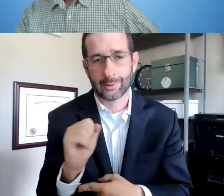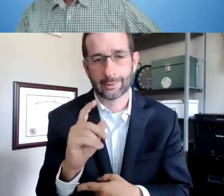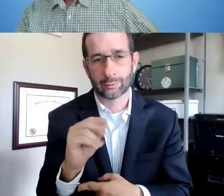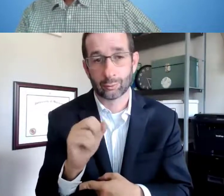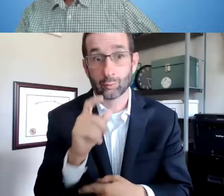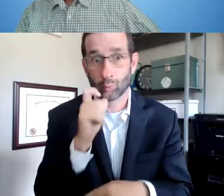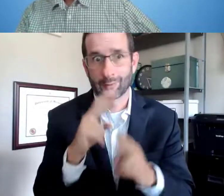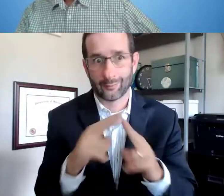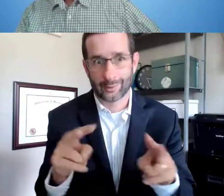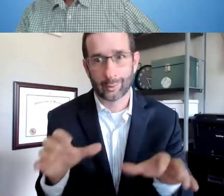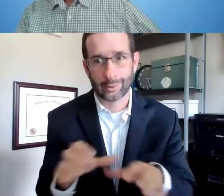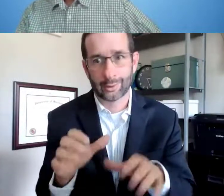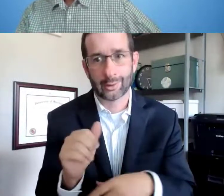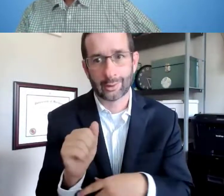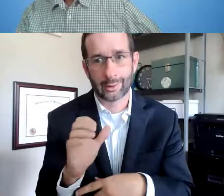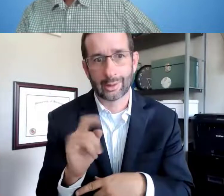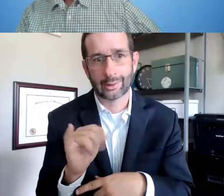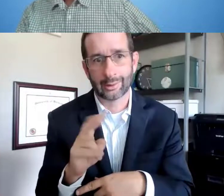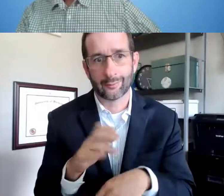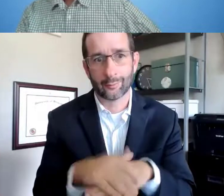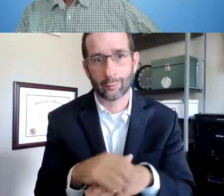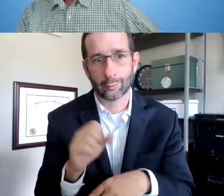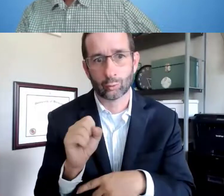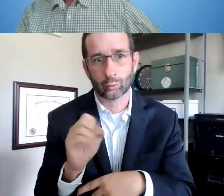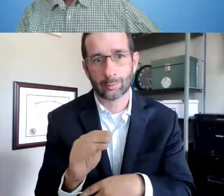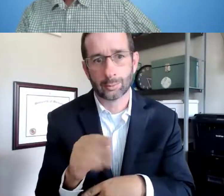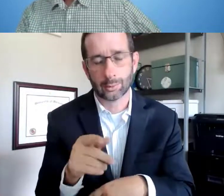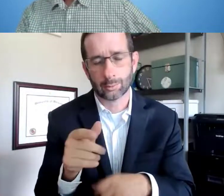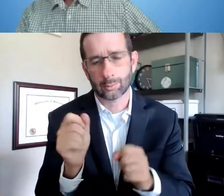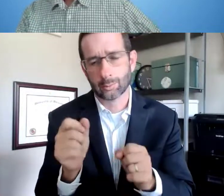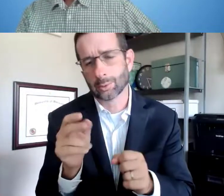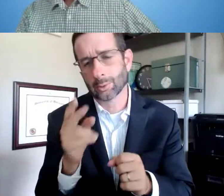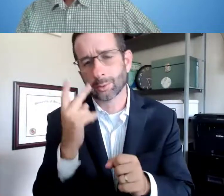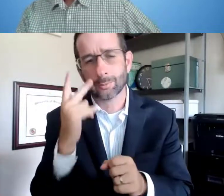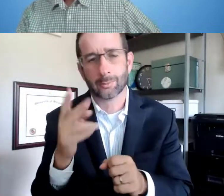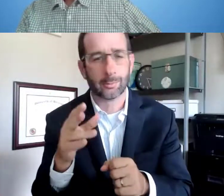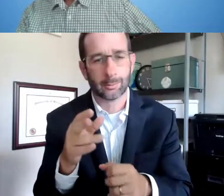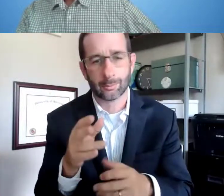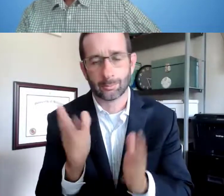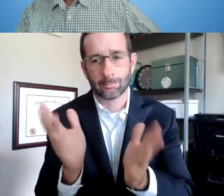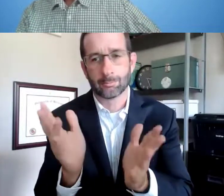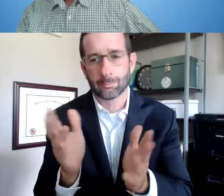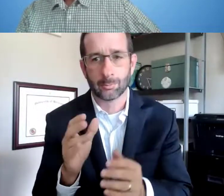We have a lot of Ambassadors who are very active on various social media platforms,